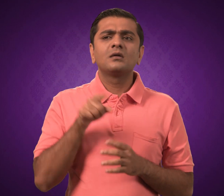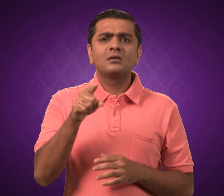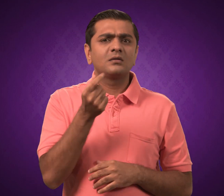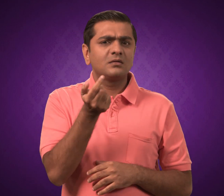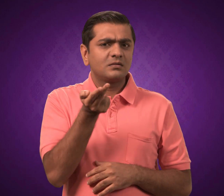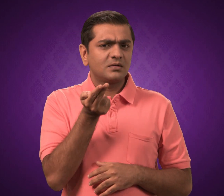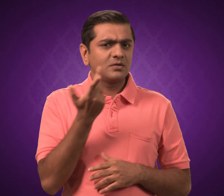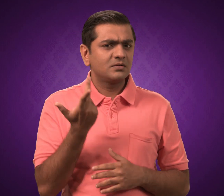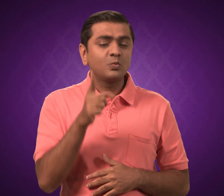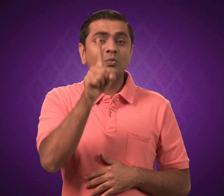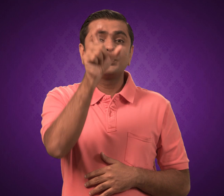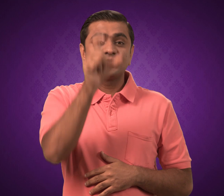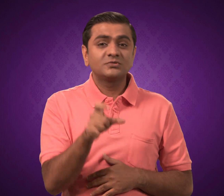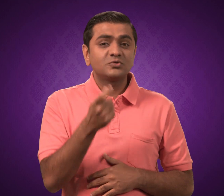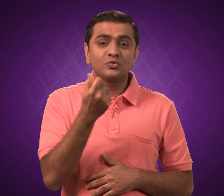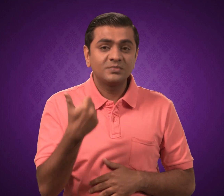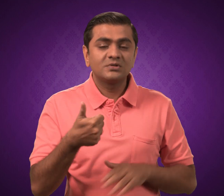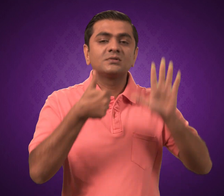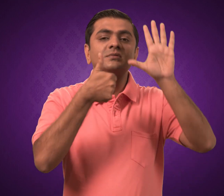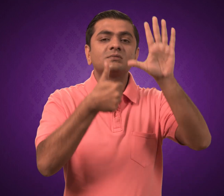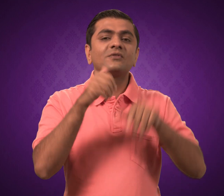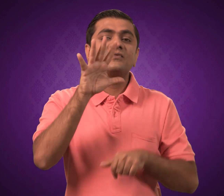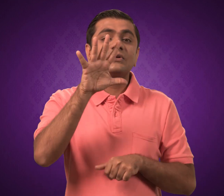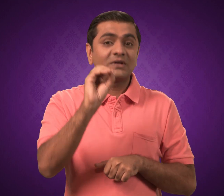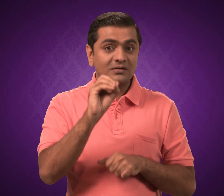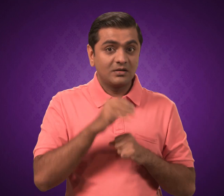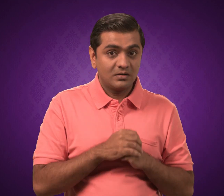Entry fee per head is Rs 650.